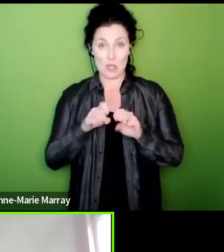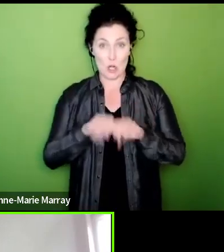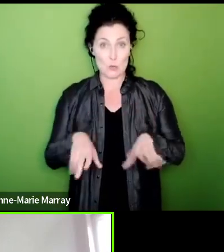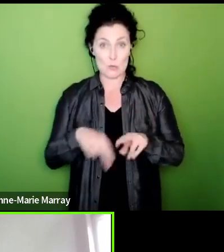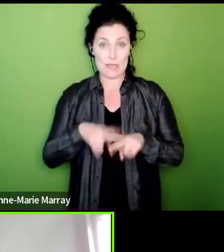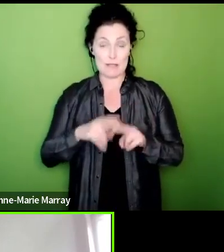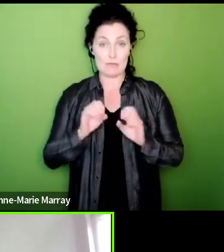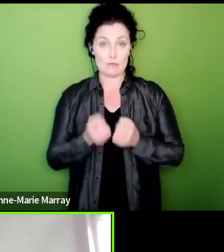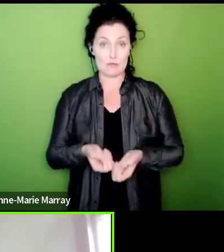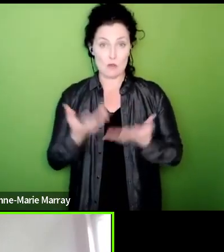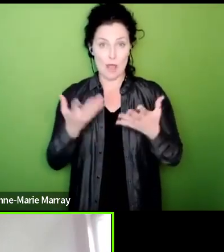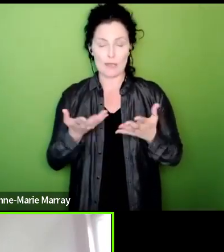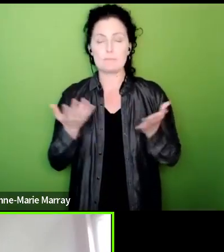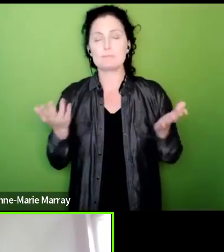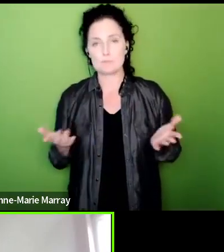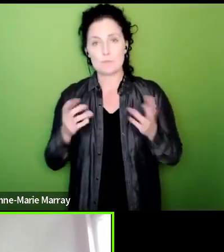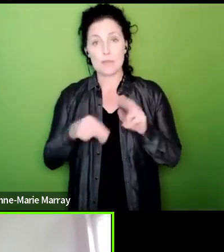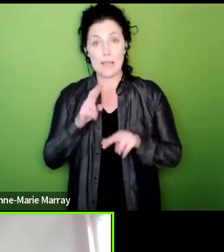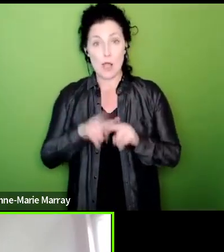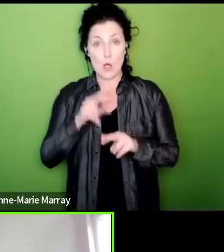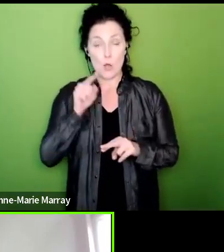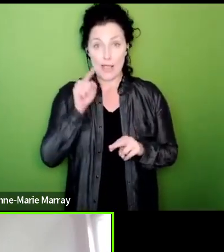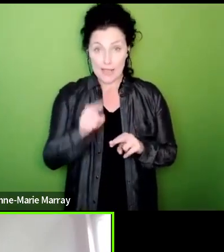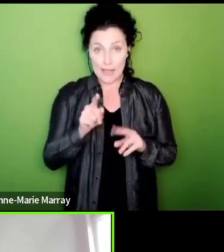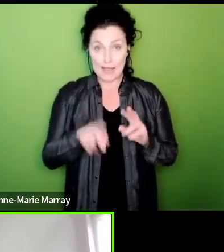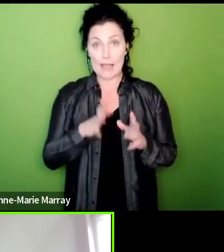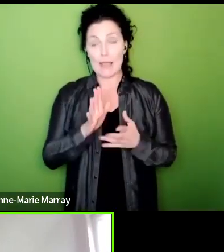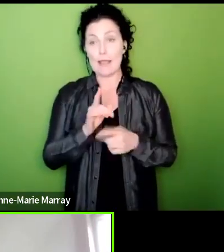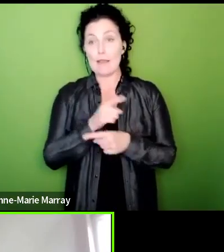asked to come out for a long time the union will financially support them so they don't lose out